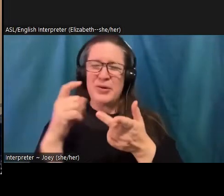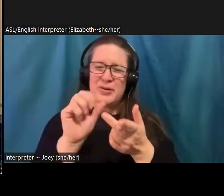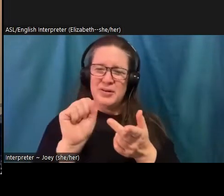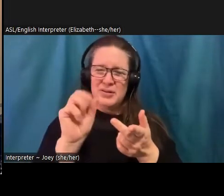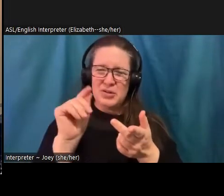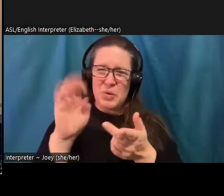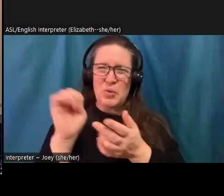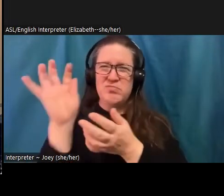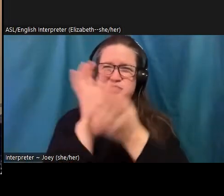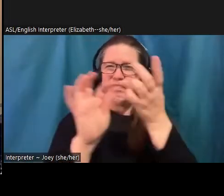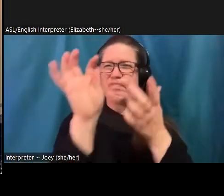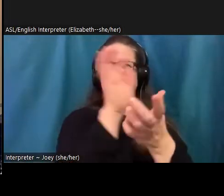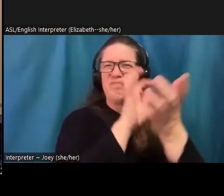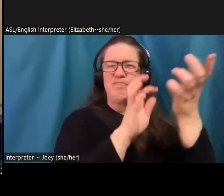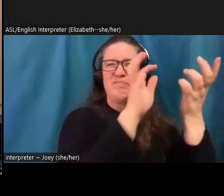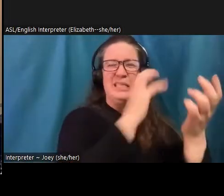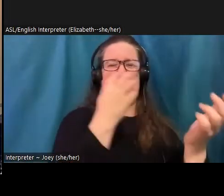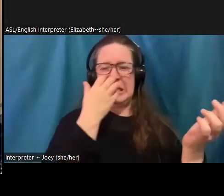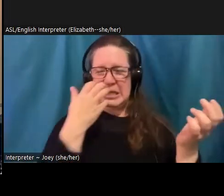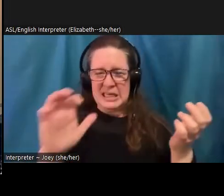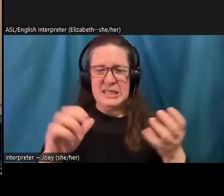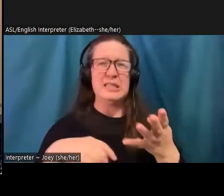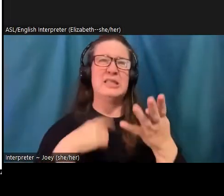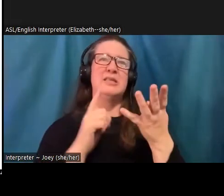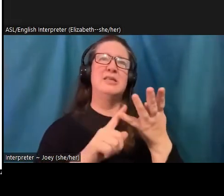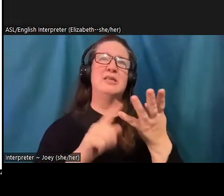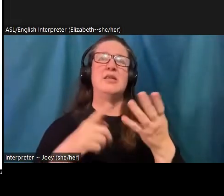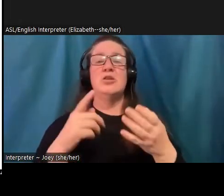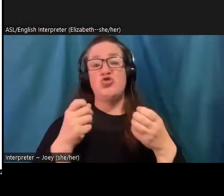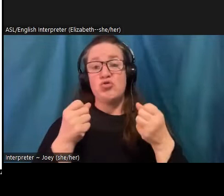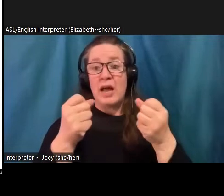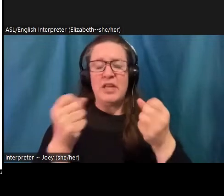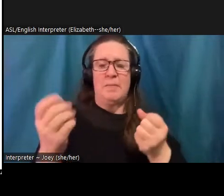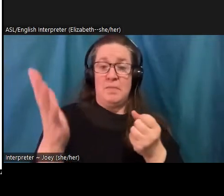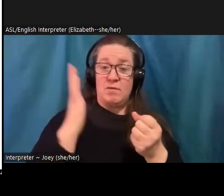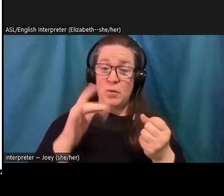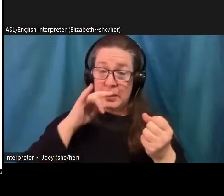windshield than what you remember as a kid. But there are